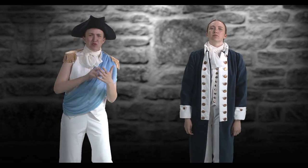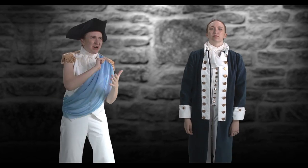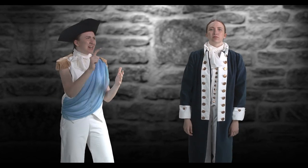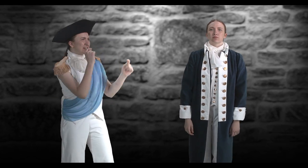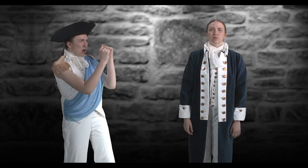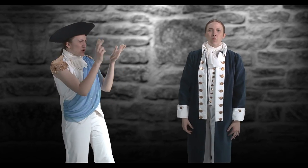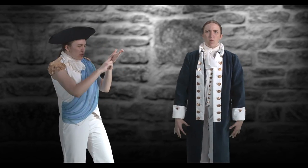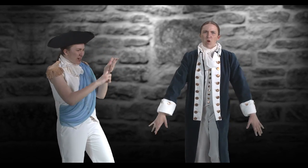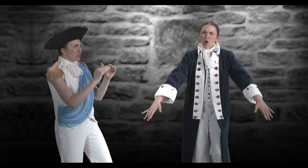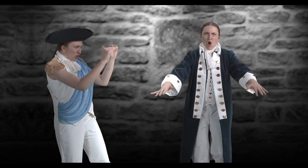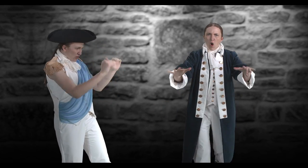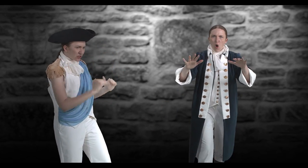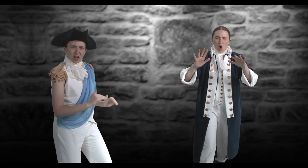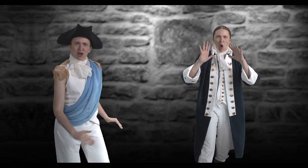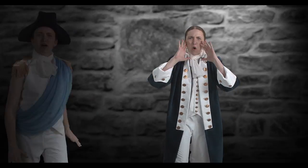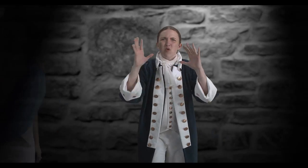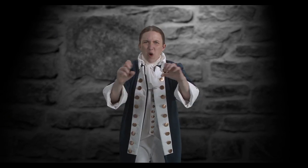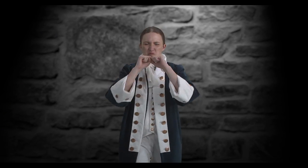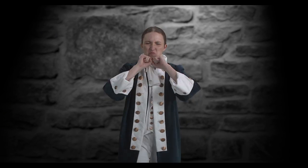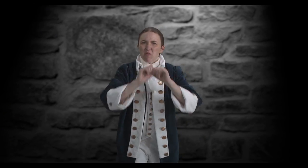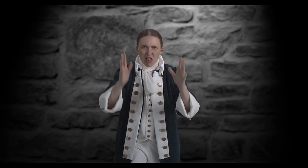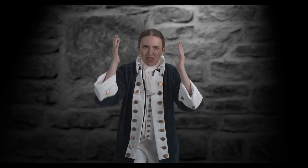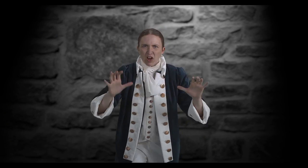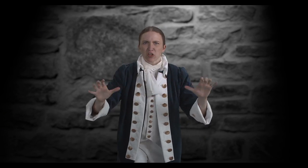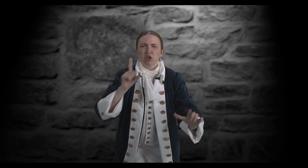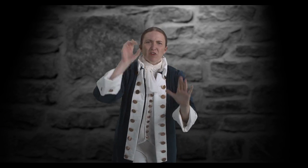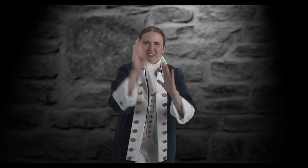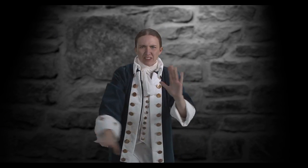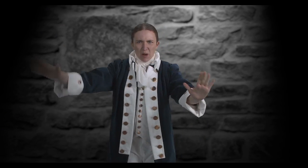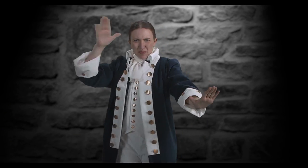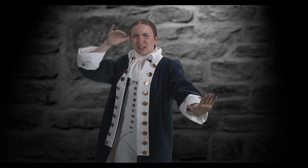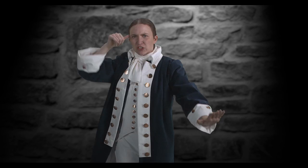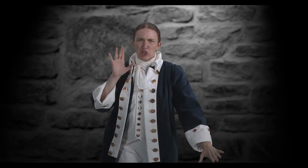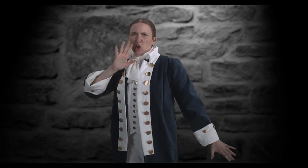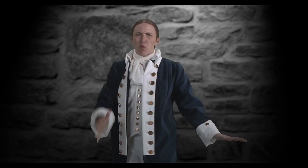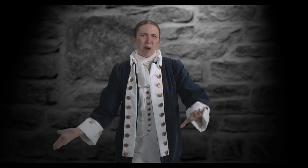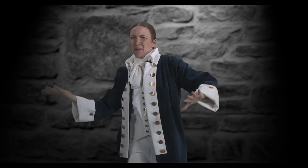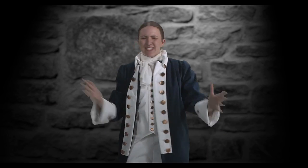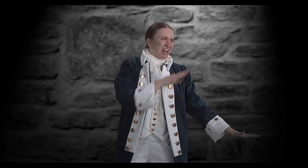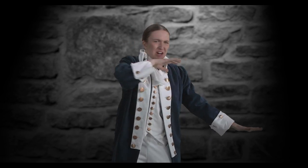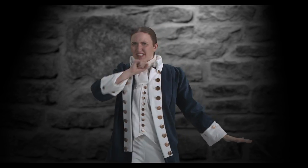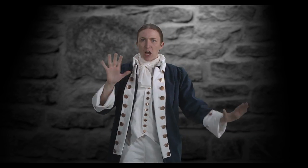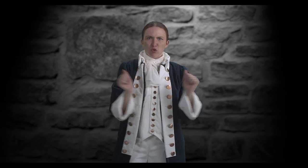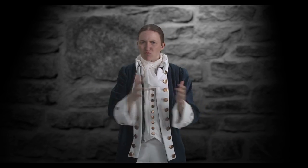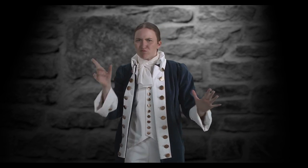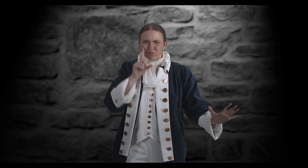on the shelf There woulda been nothing left to do for someone less astute He woulda been dead and destitute without